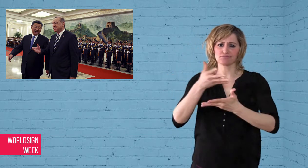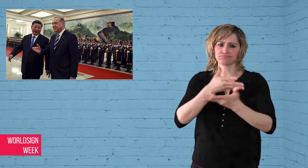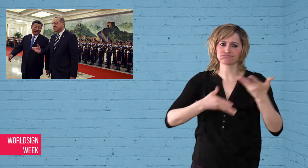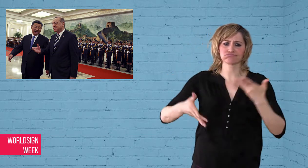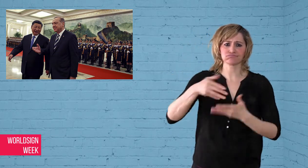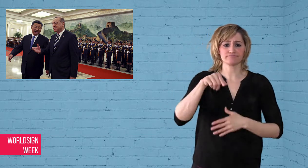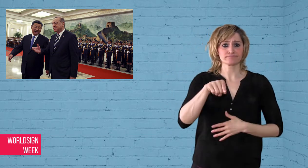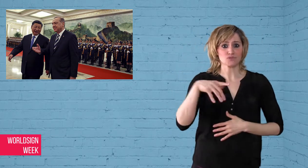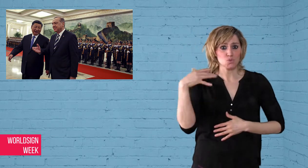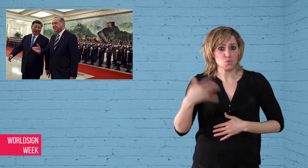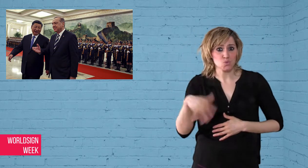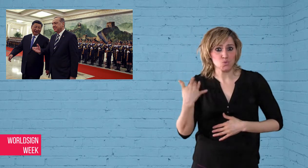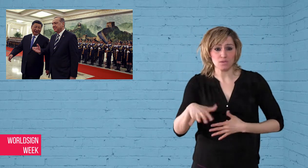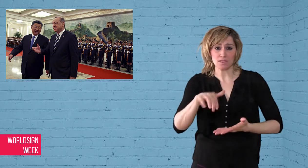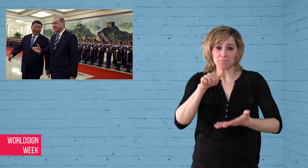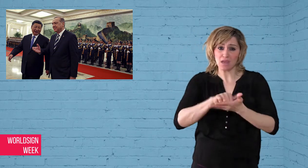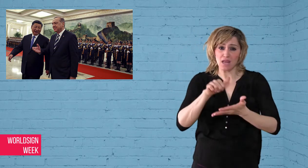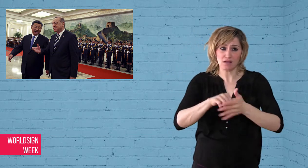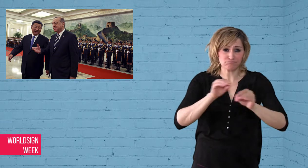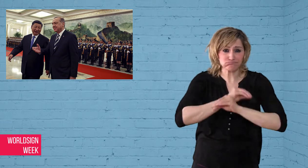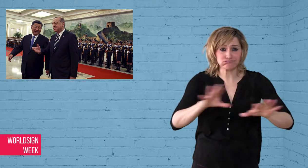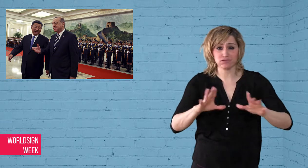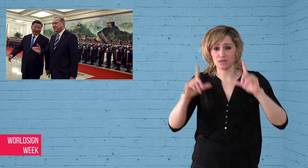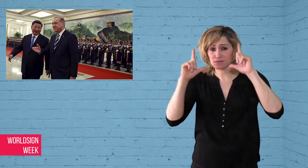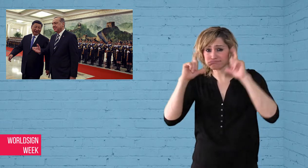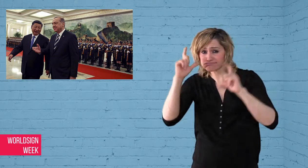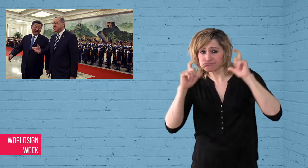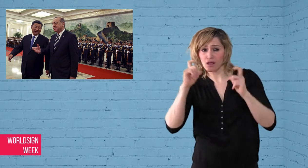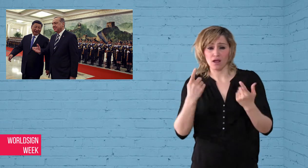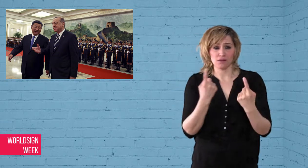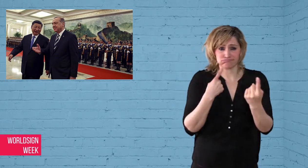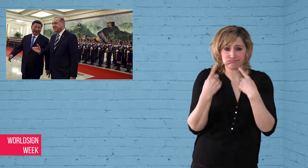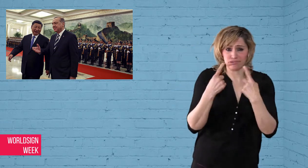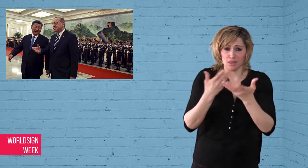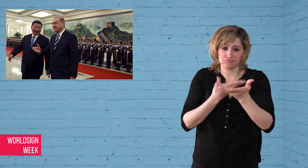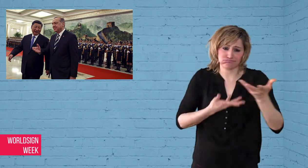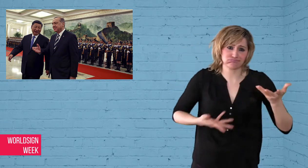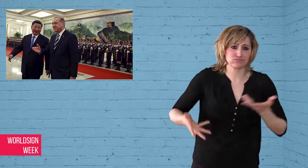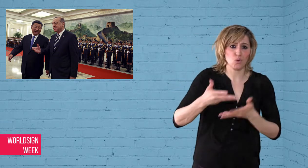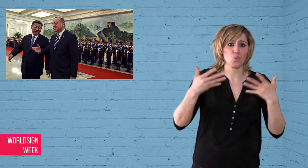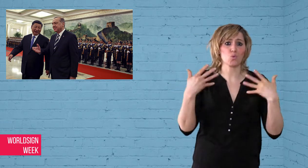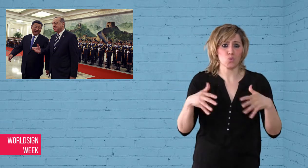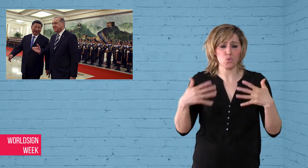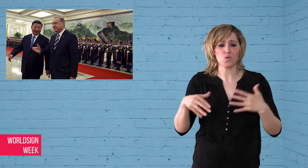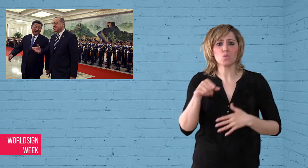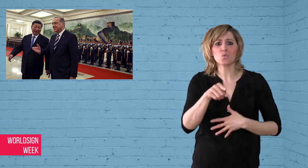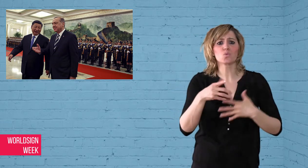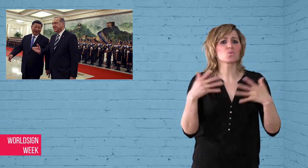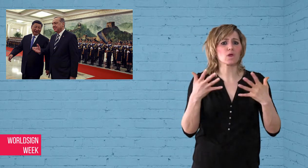day summit outside Beijing to tout its